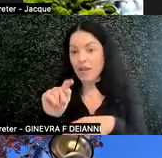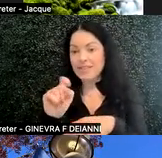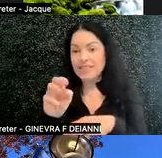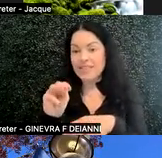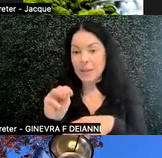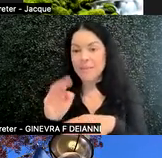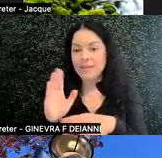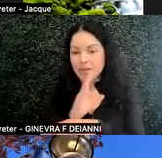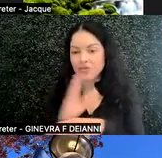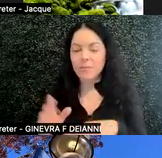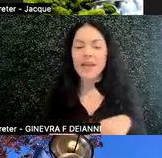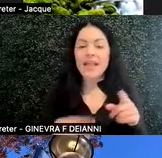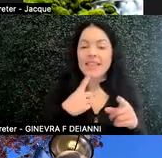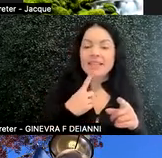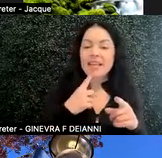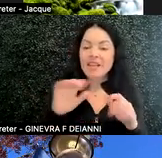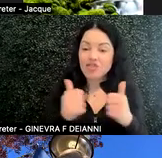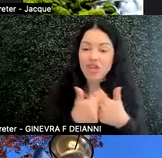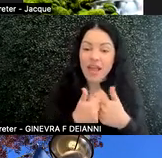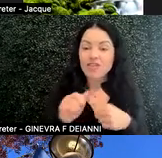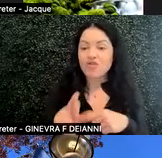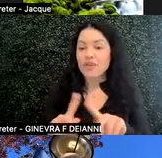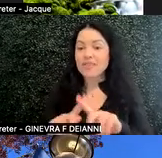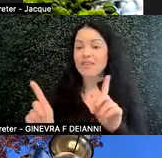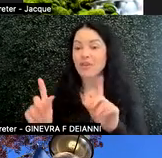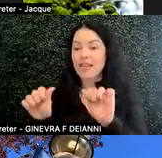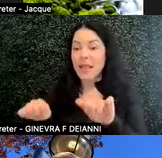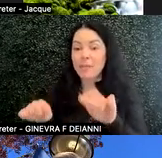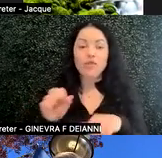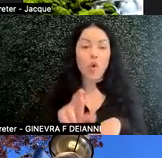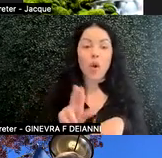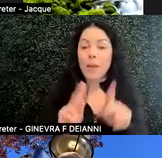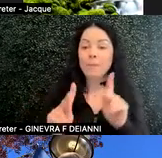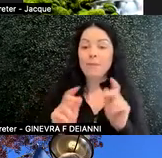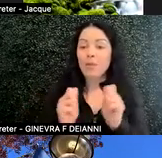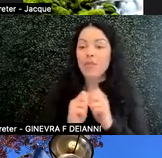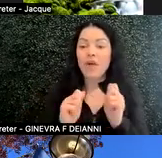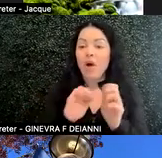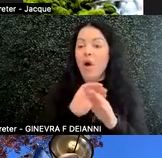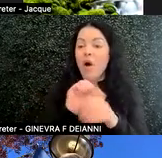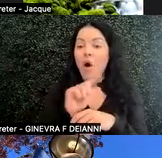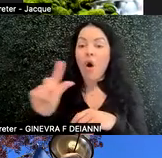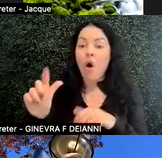They say challenged, or differently abled, or people of all abilities, or special needs,